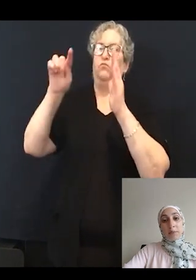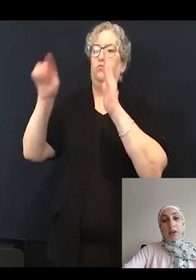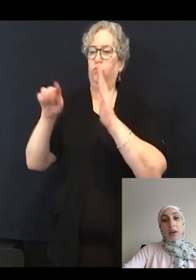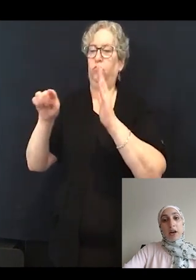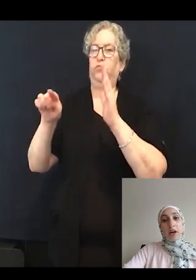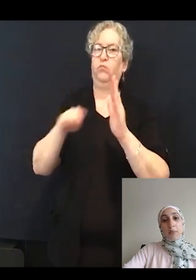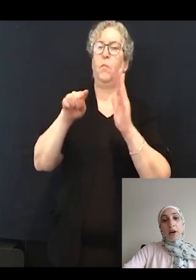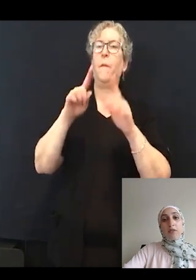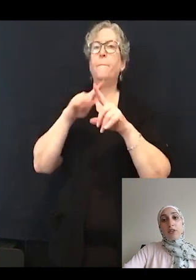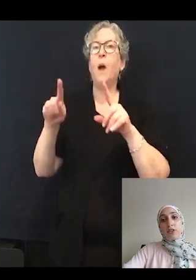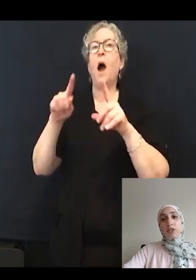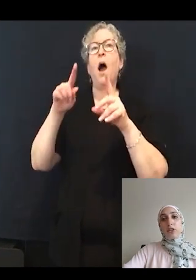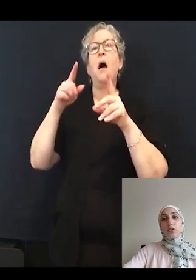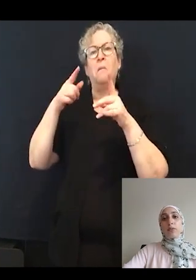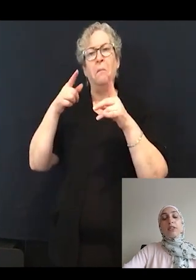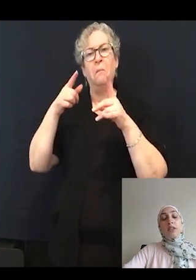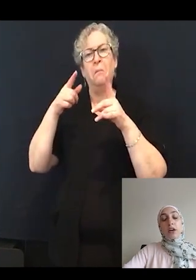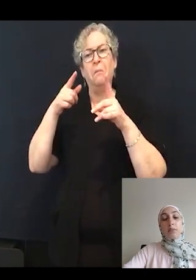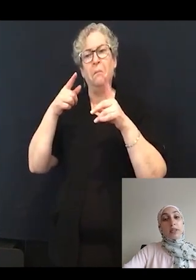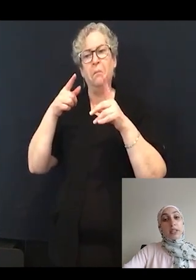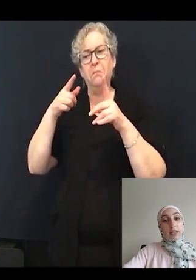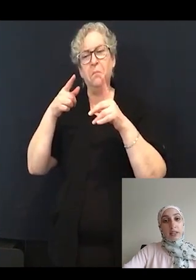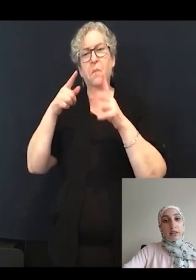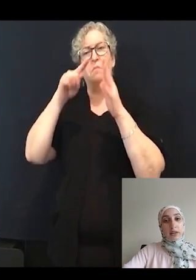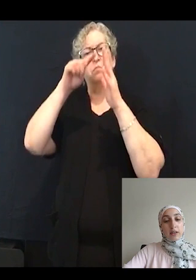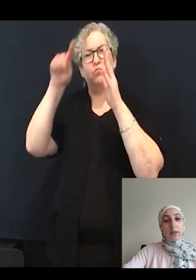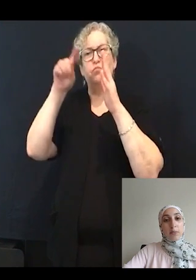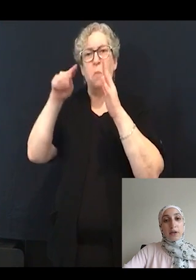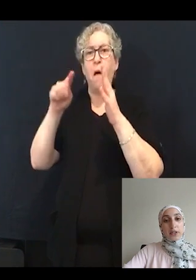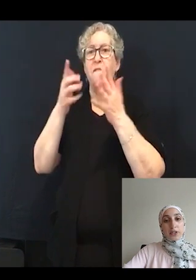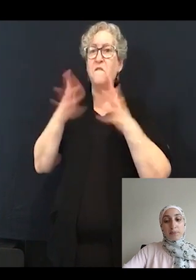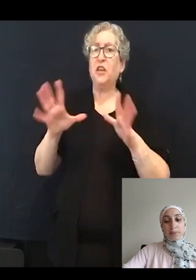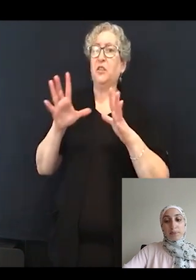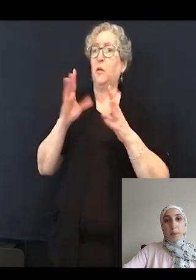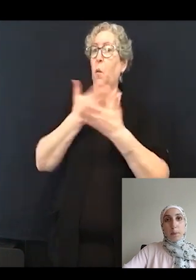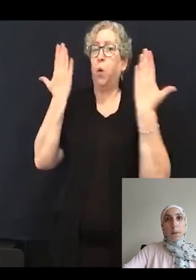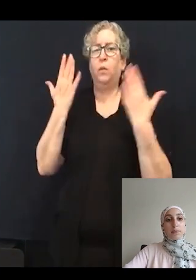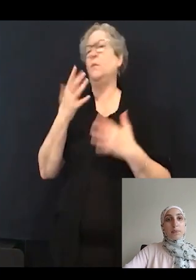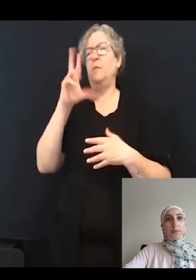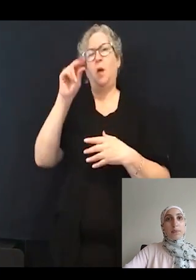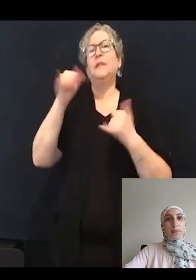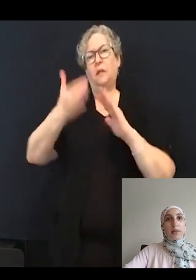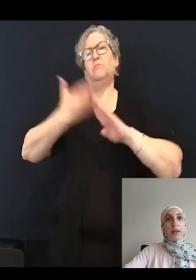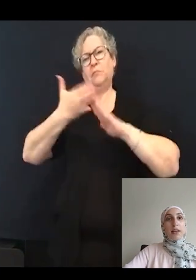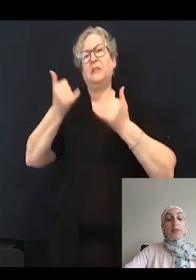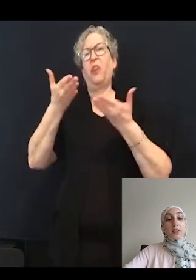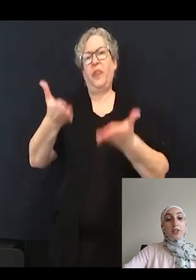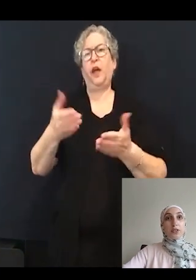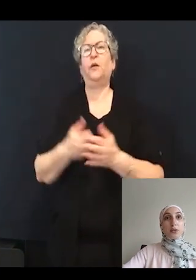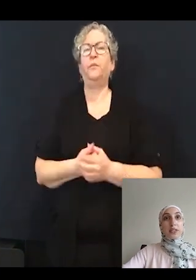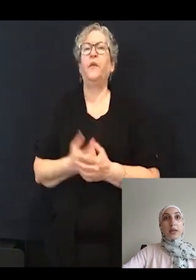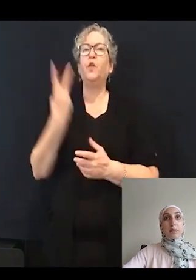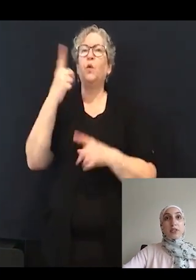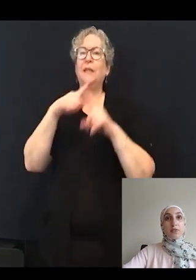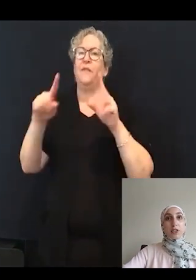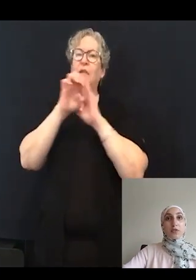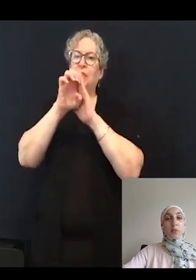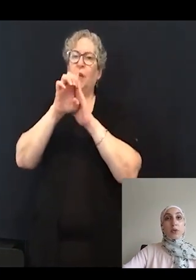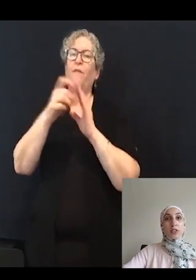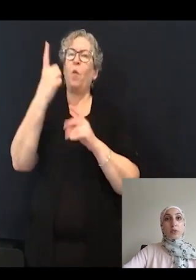However, the circular swimming is not completely abolished. These are two examples of fish from one swimming assessment